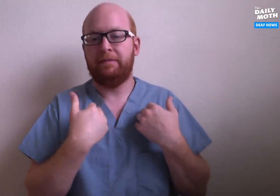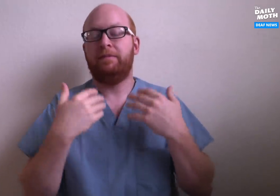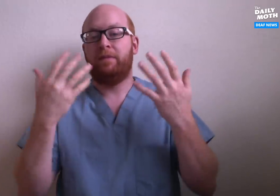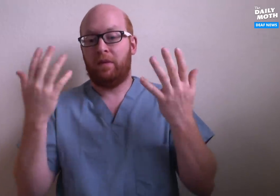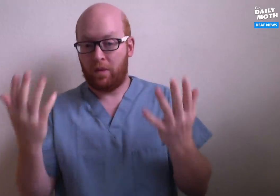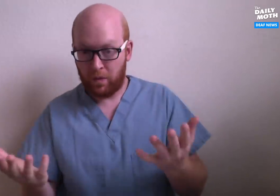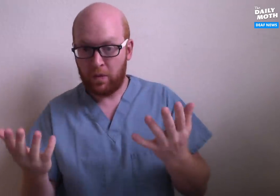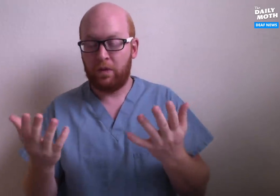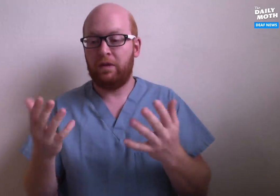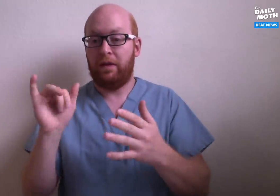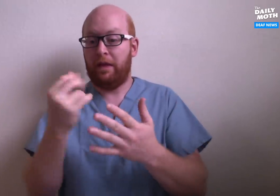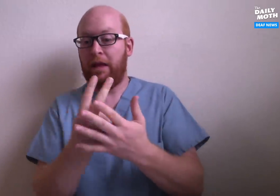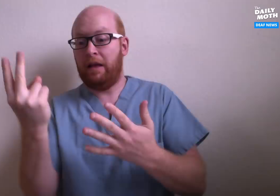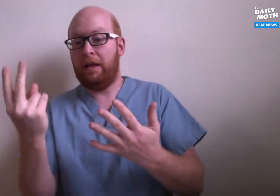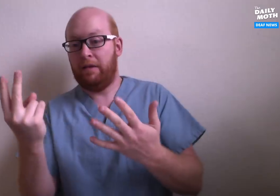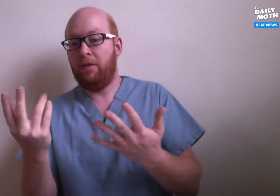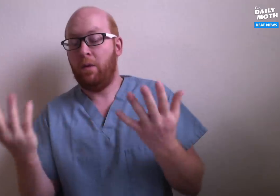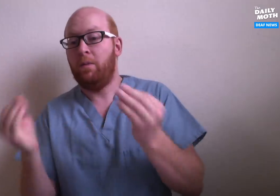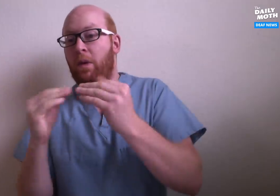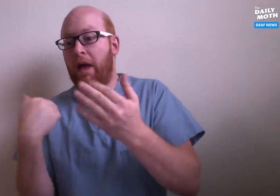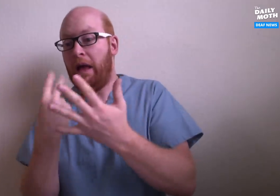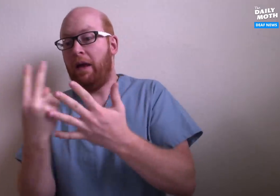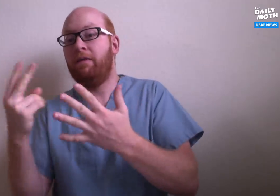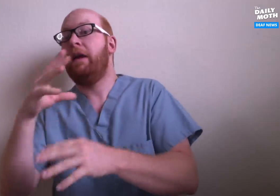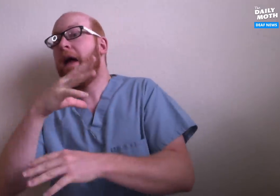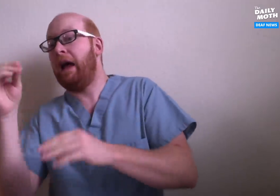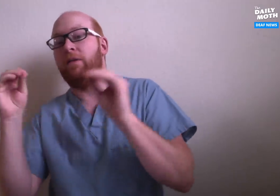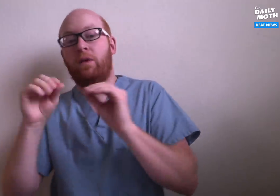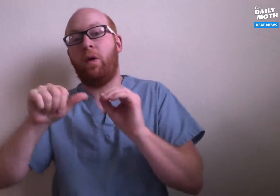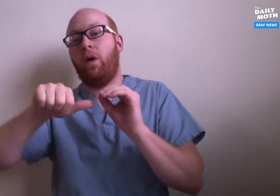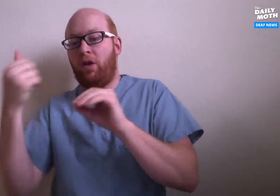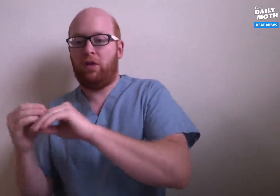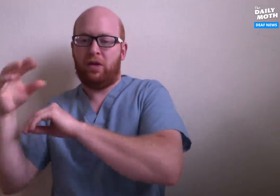So if you have at least two symptoms and no alternative